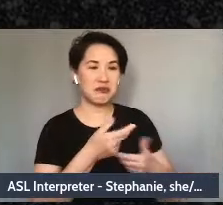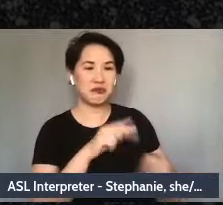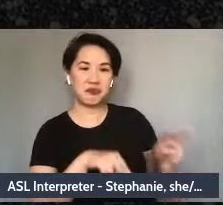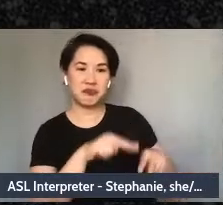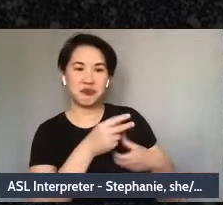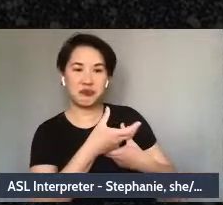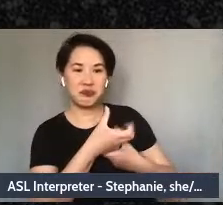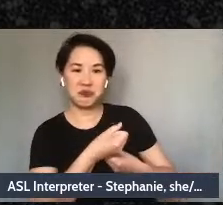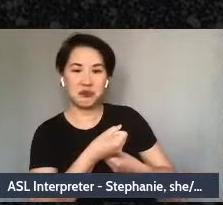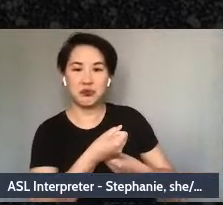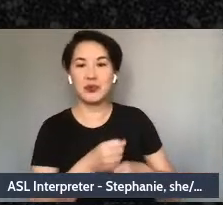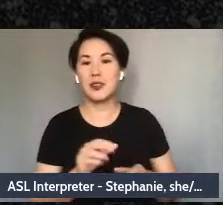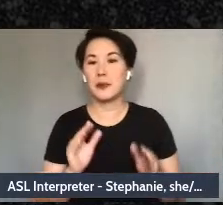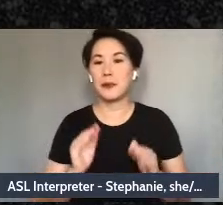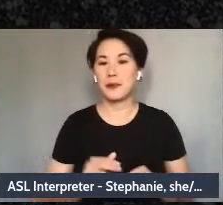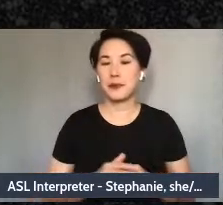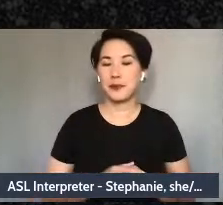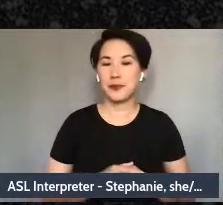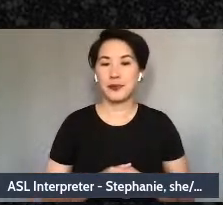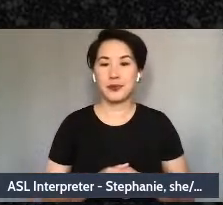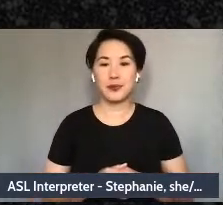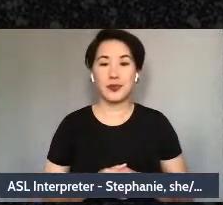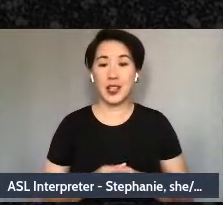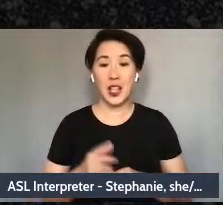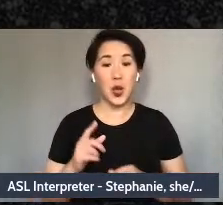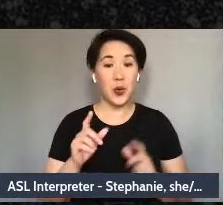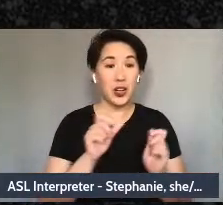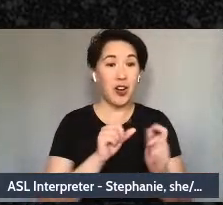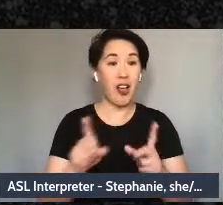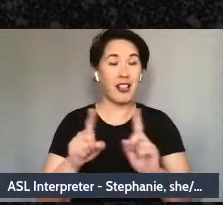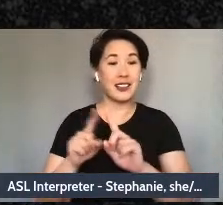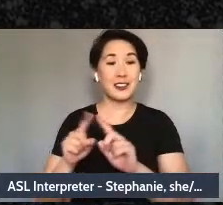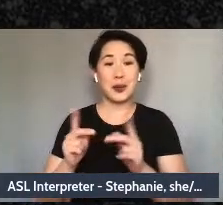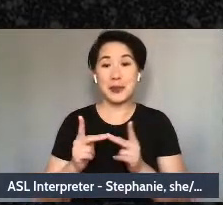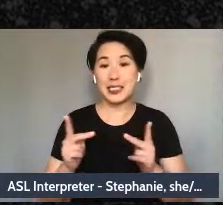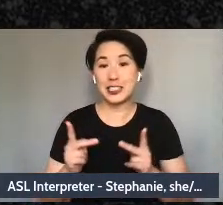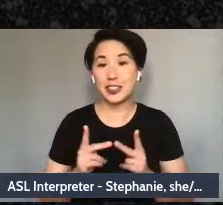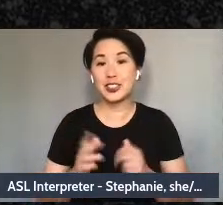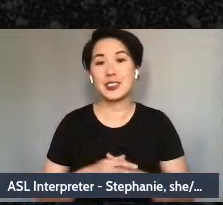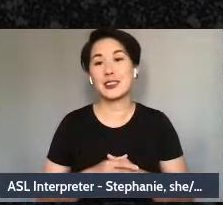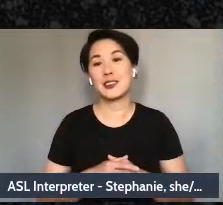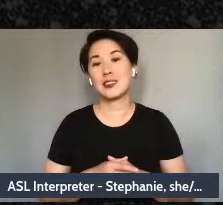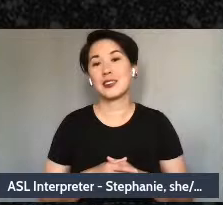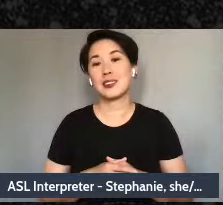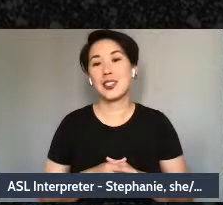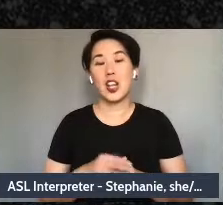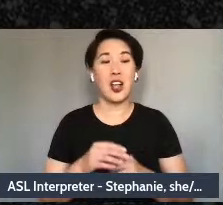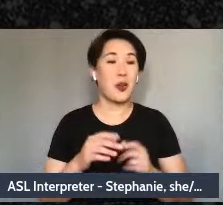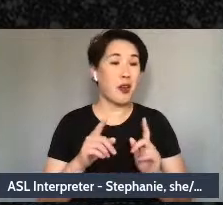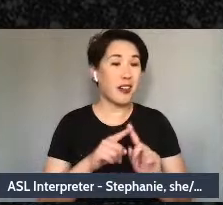are happening and we're in different positions of receiving care or violence.